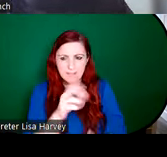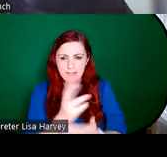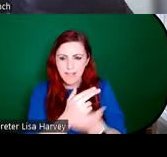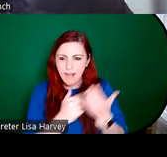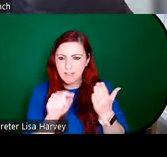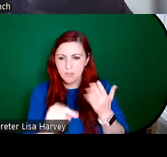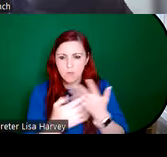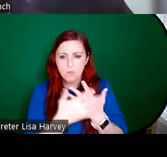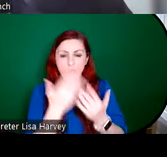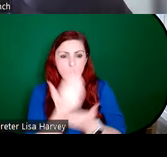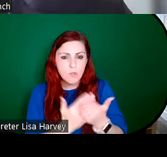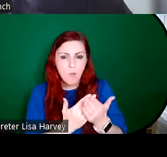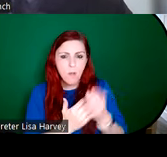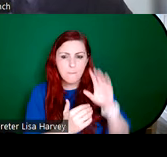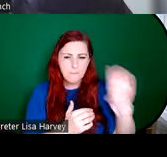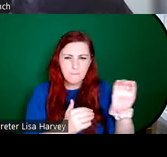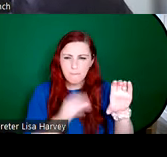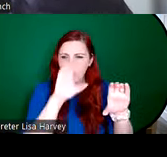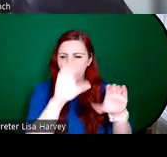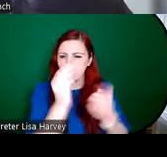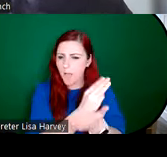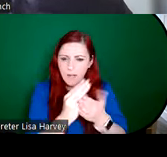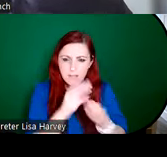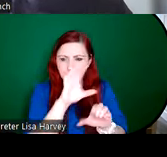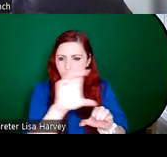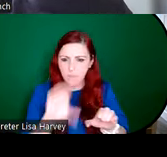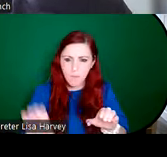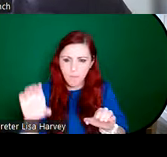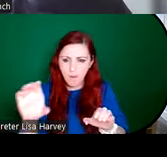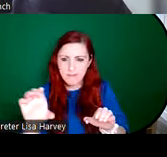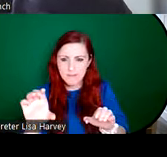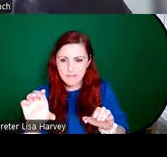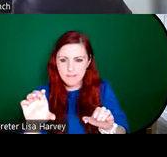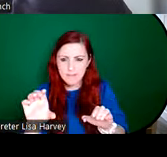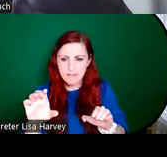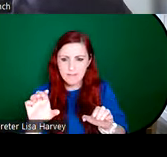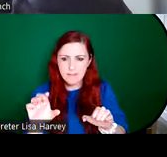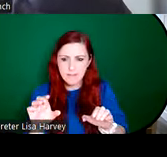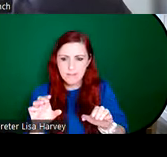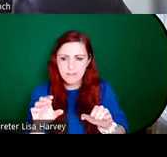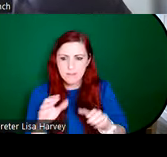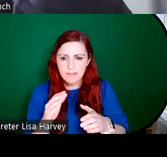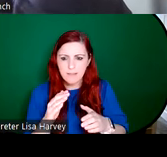remaining. There's no intact stained glass, windows remaining in Ireland. So,